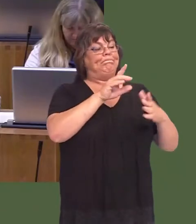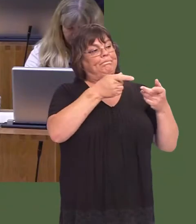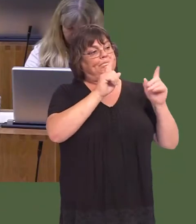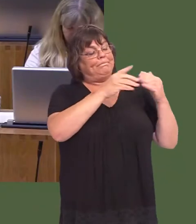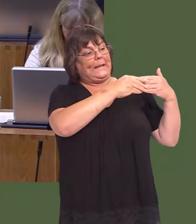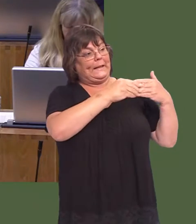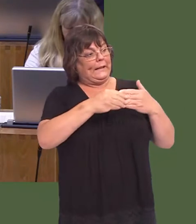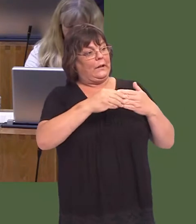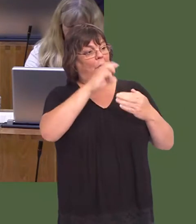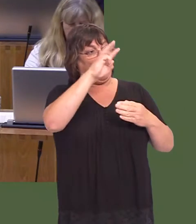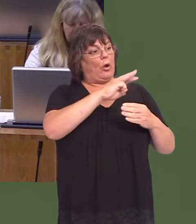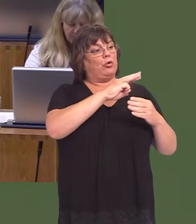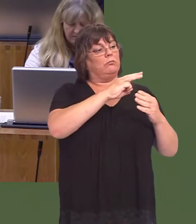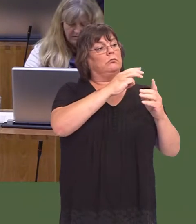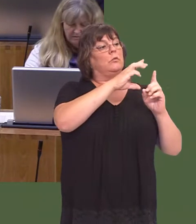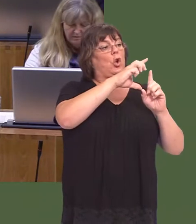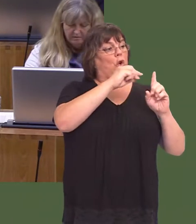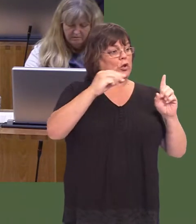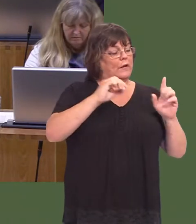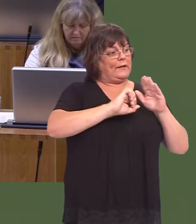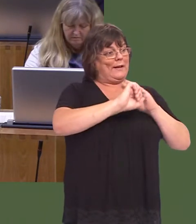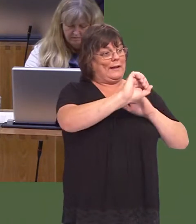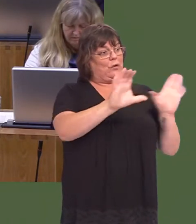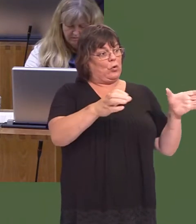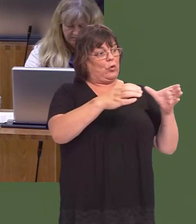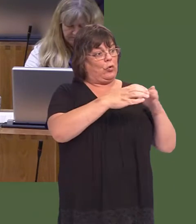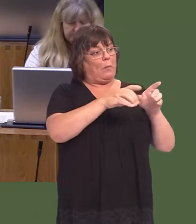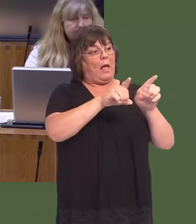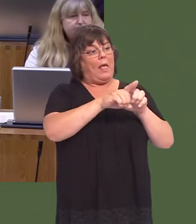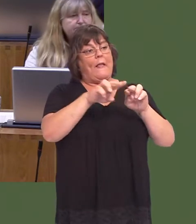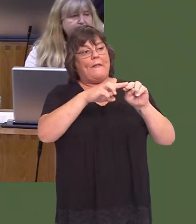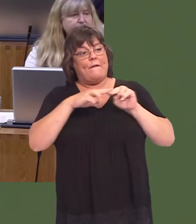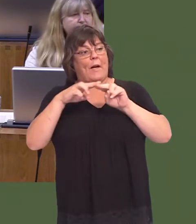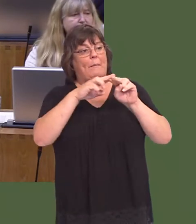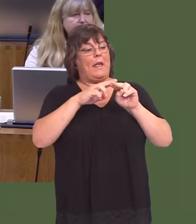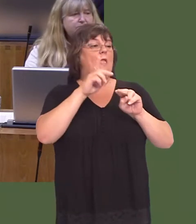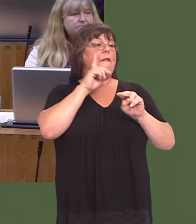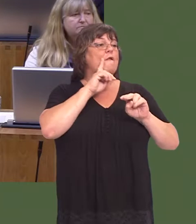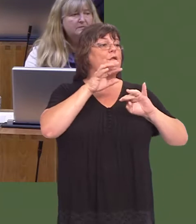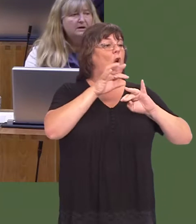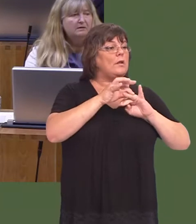of the Welsh Conservatives, and, indeed, his group, and the family, fiancÈe, friends and colleagues of Ben Davies?